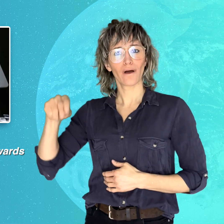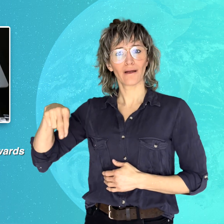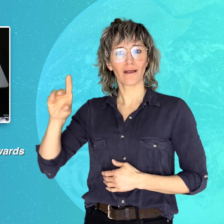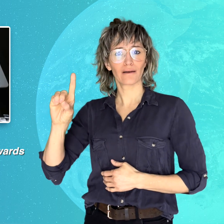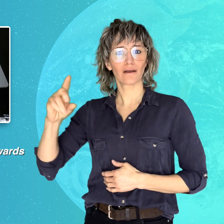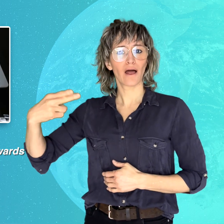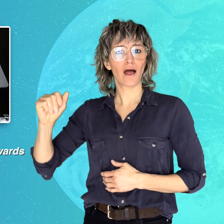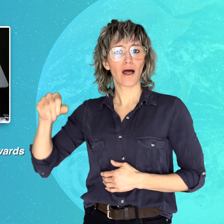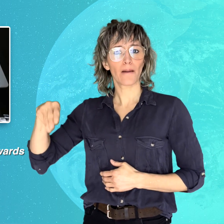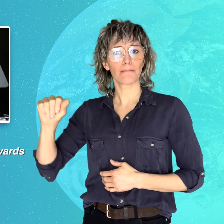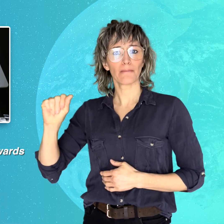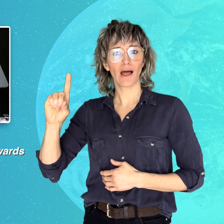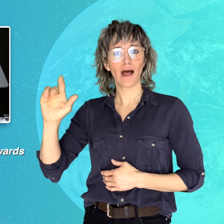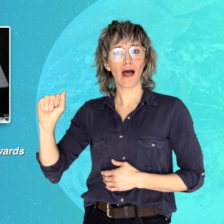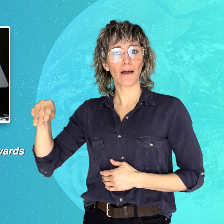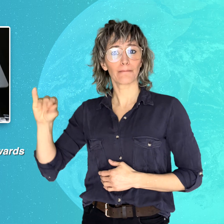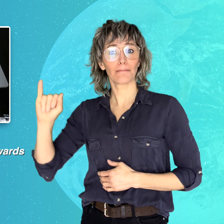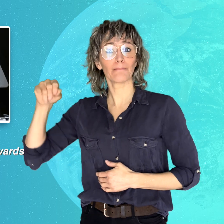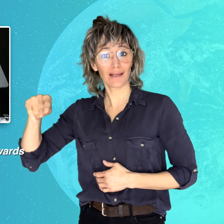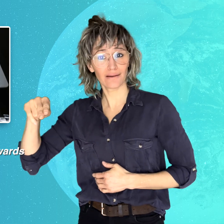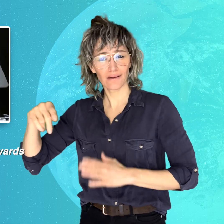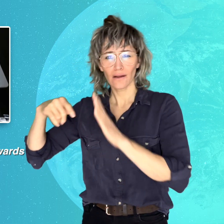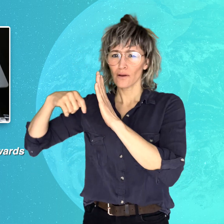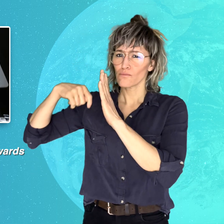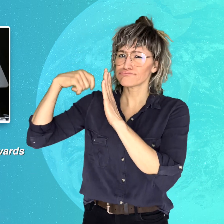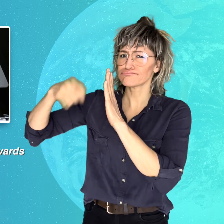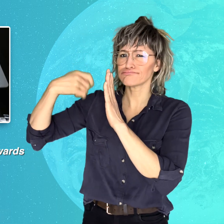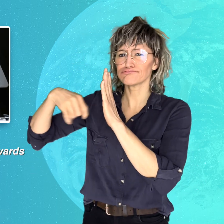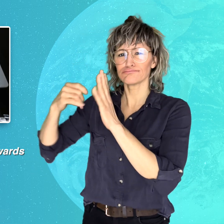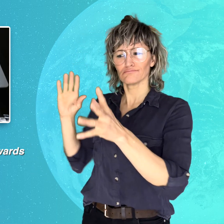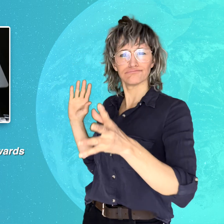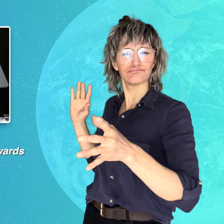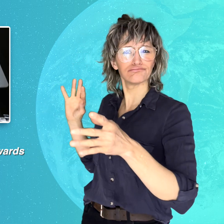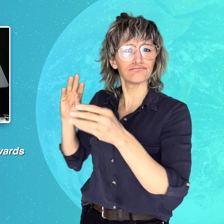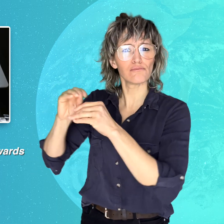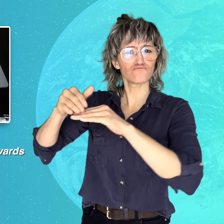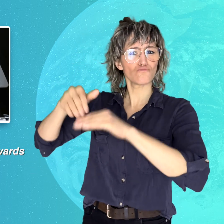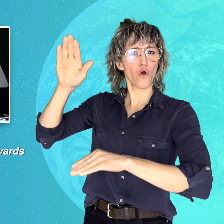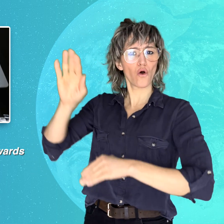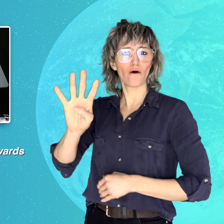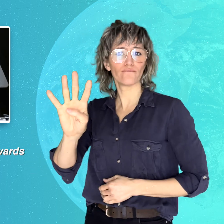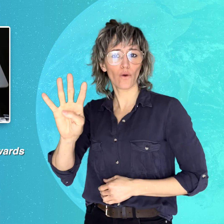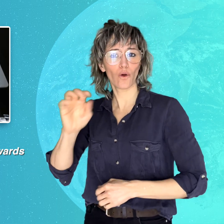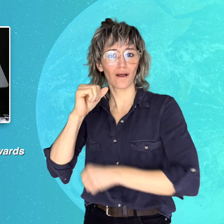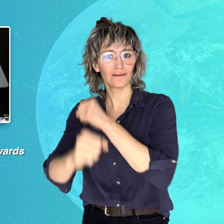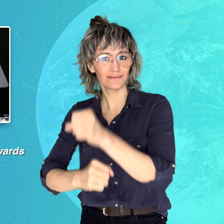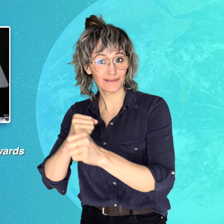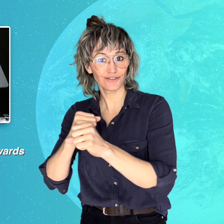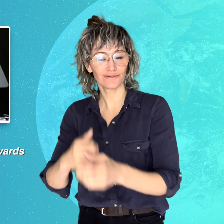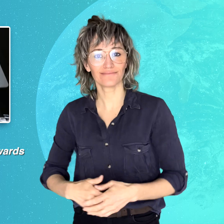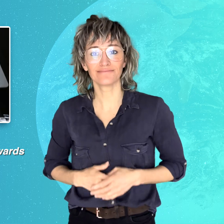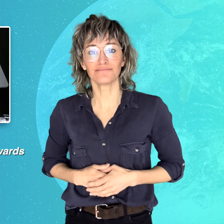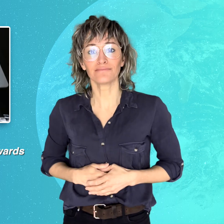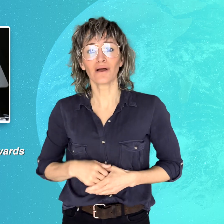was filmed over four years. The film took home the Grand Prize